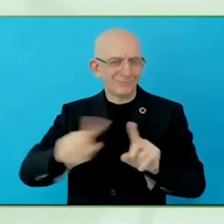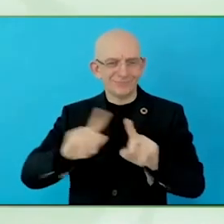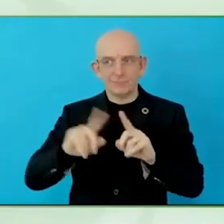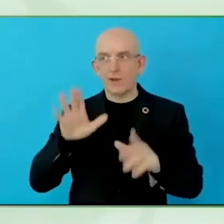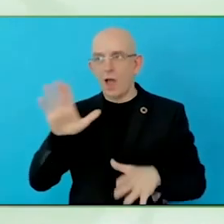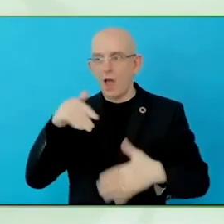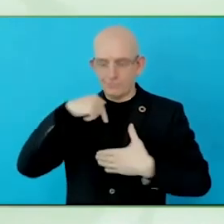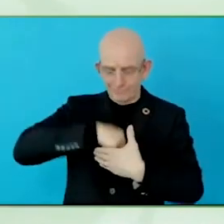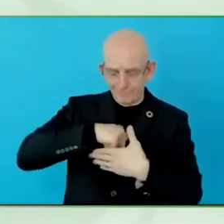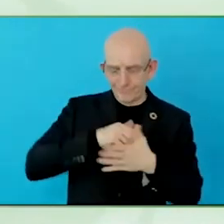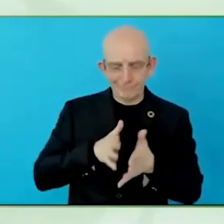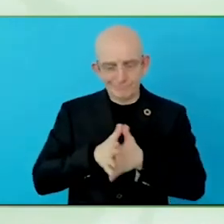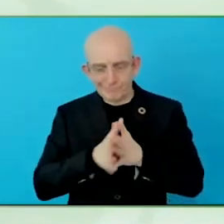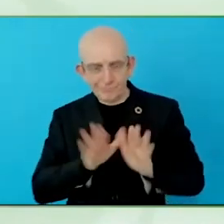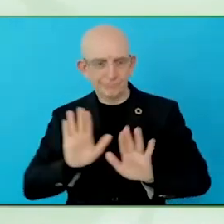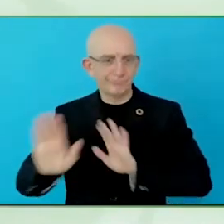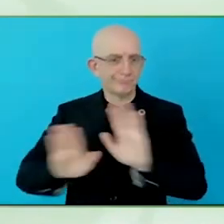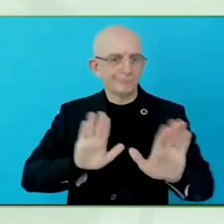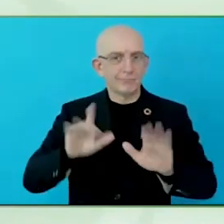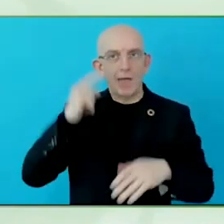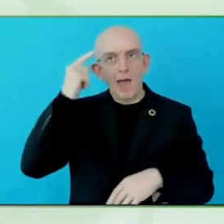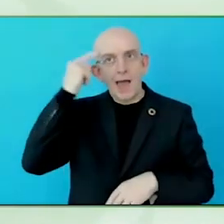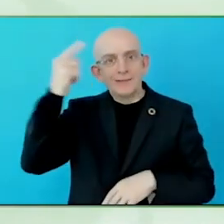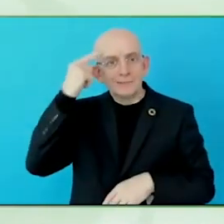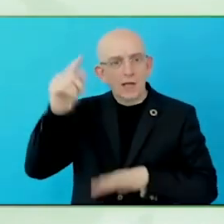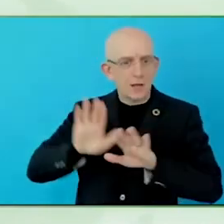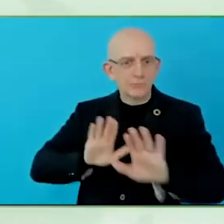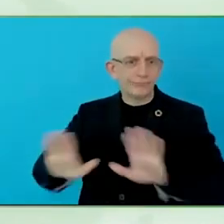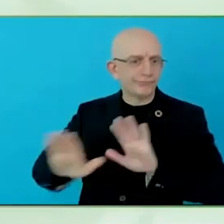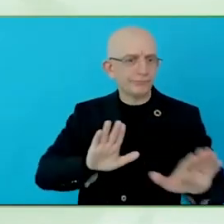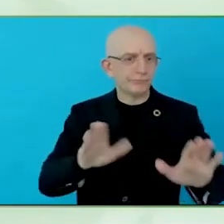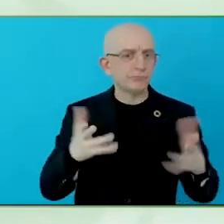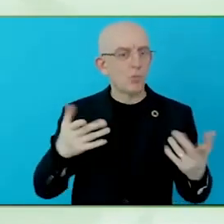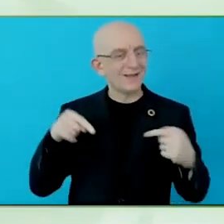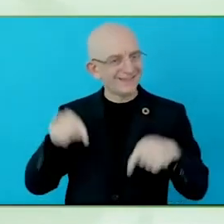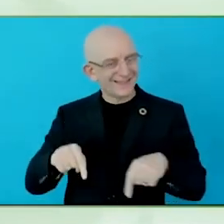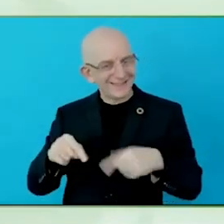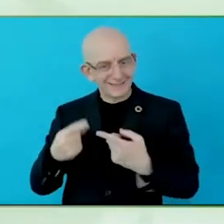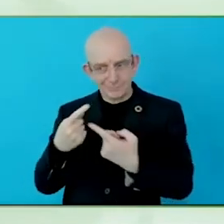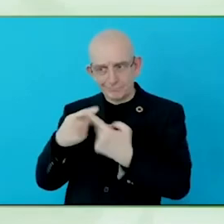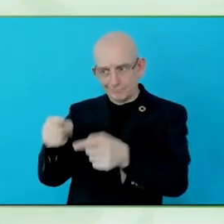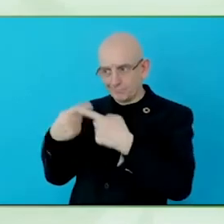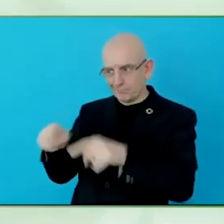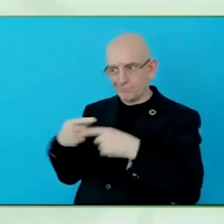present persons with disabilities from a wide diversity of issues.